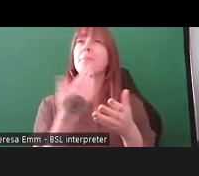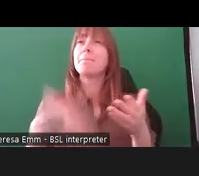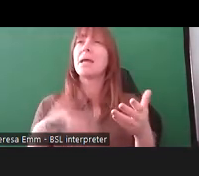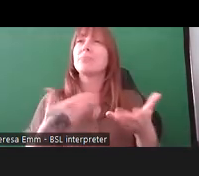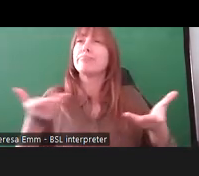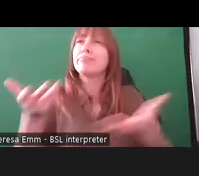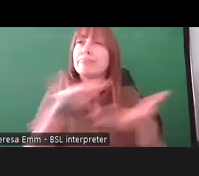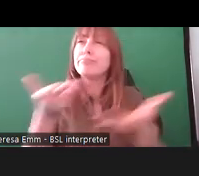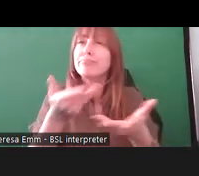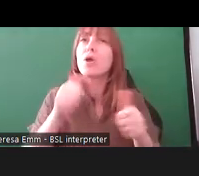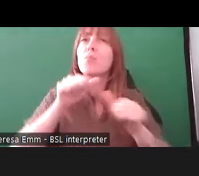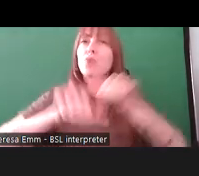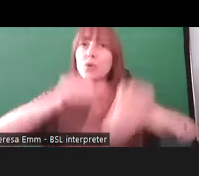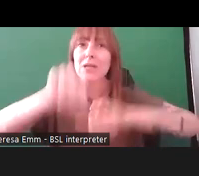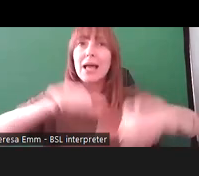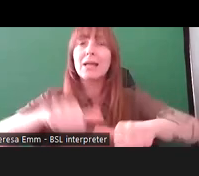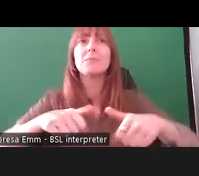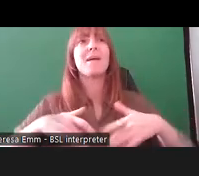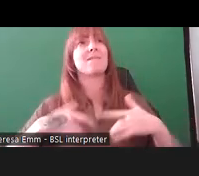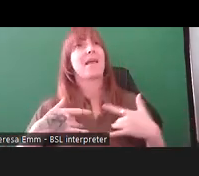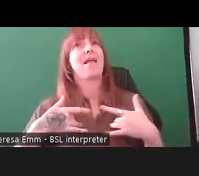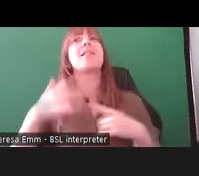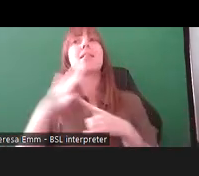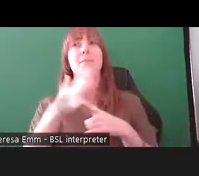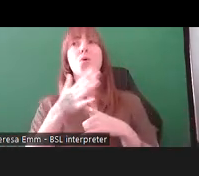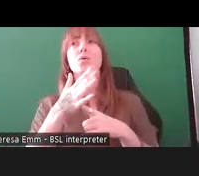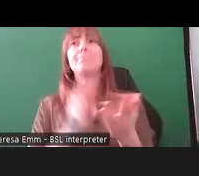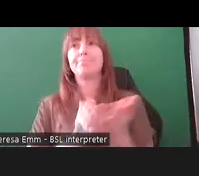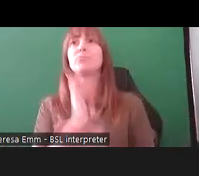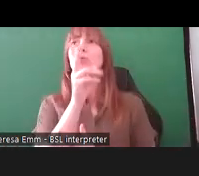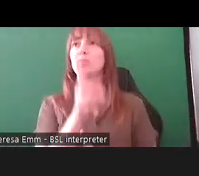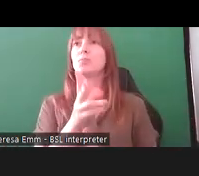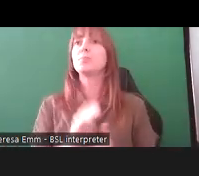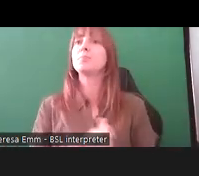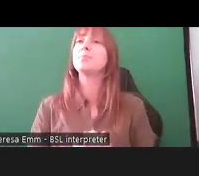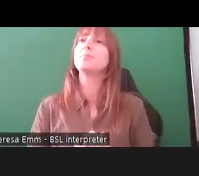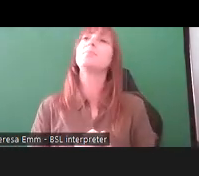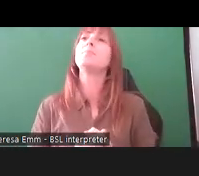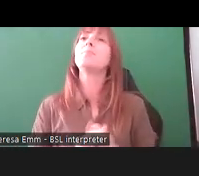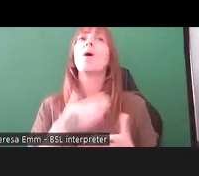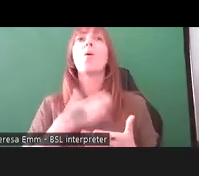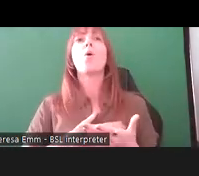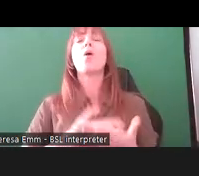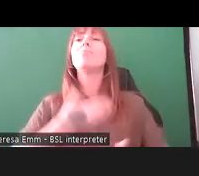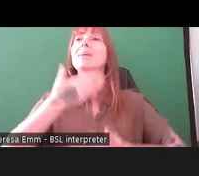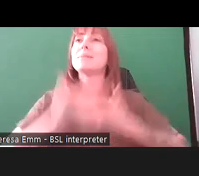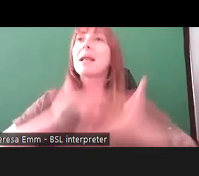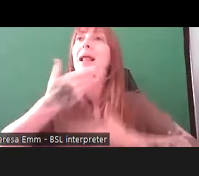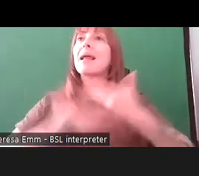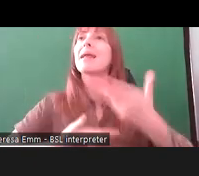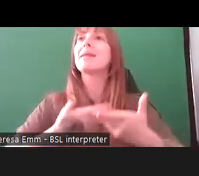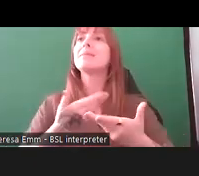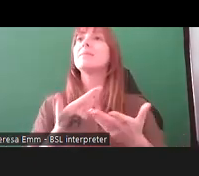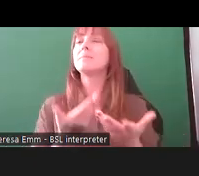but I feel like it's important to do that as well. I wanted to give an explanation of where